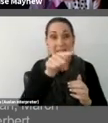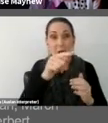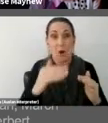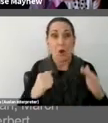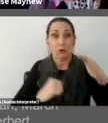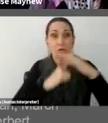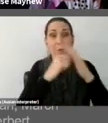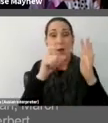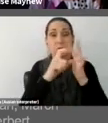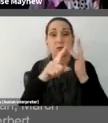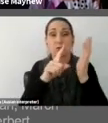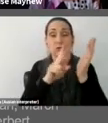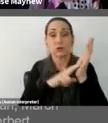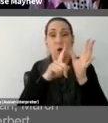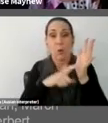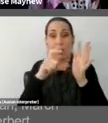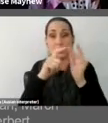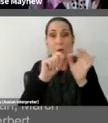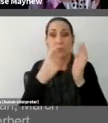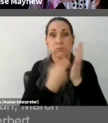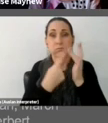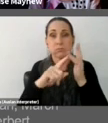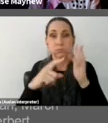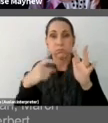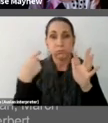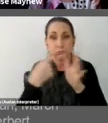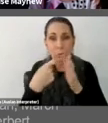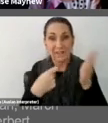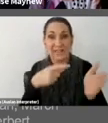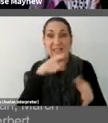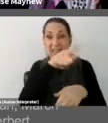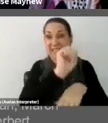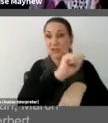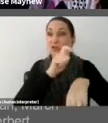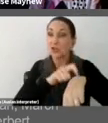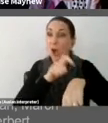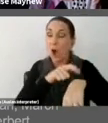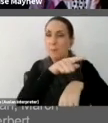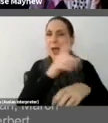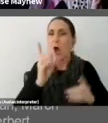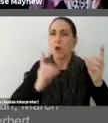Brook, who at the time was the director of the Tin Sheds in Sydney.